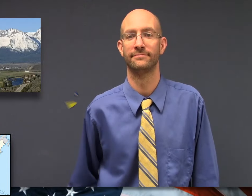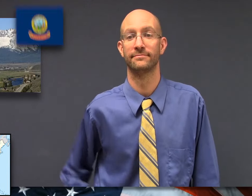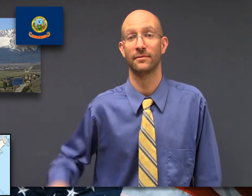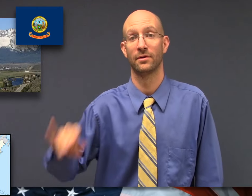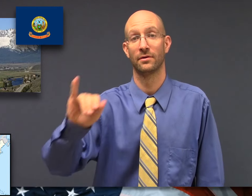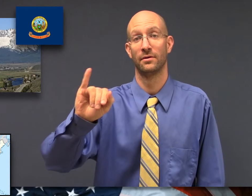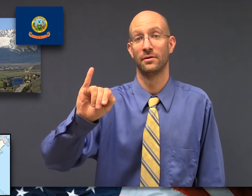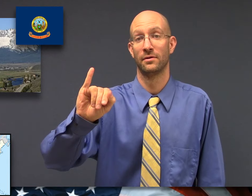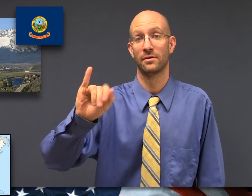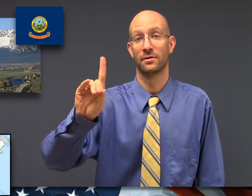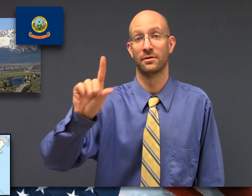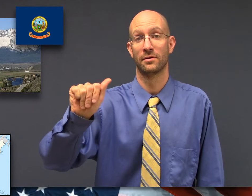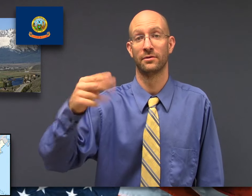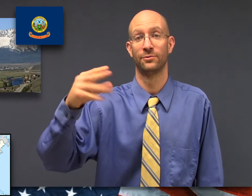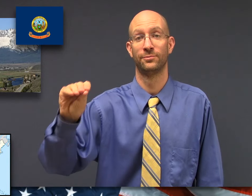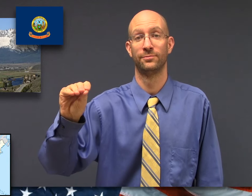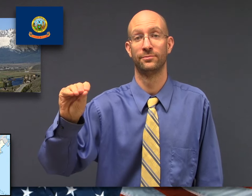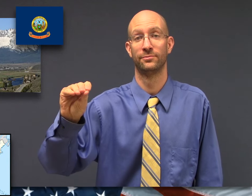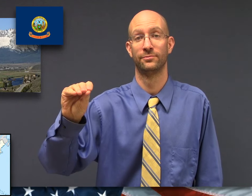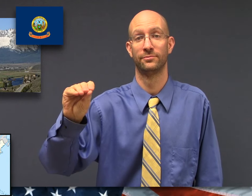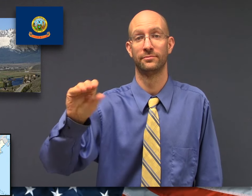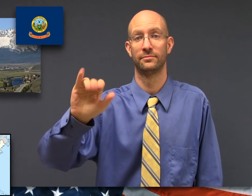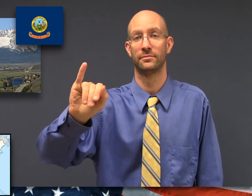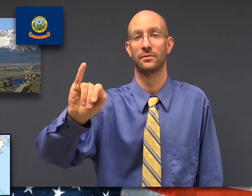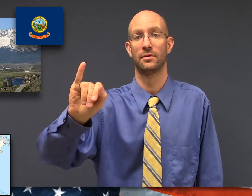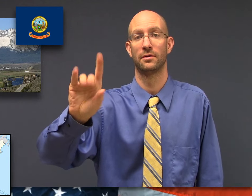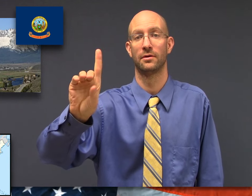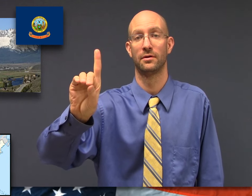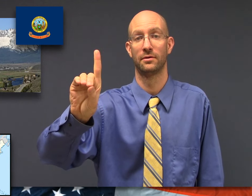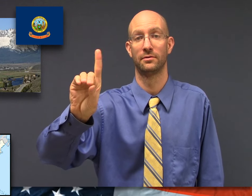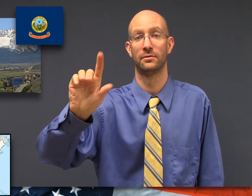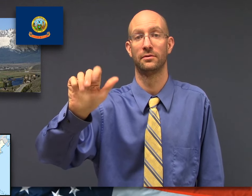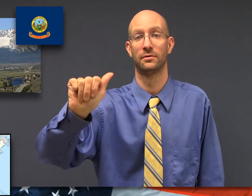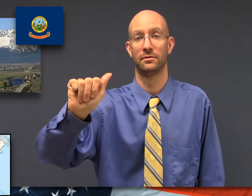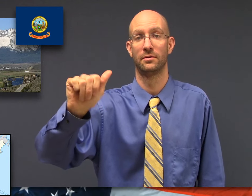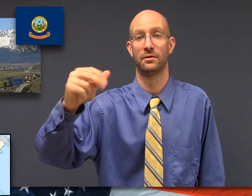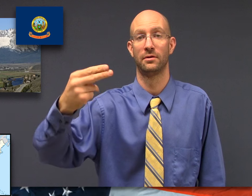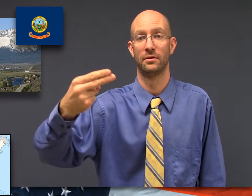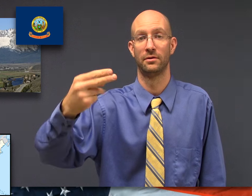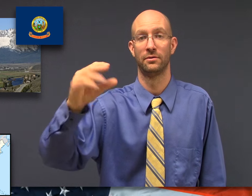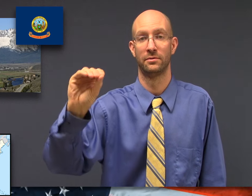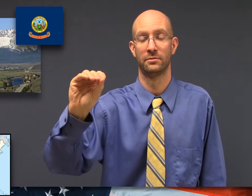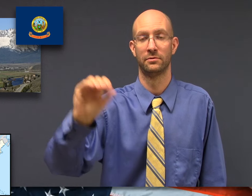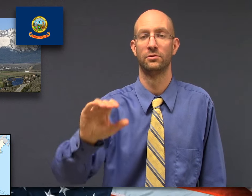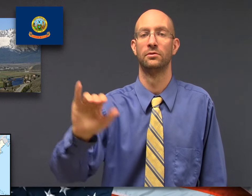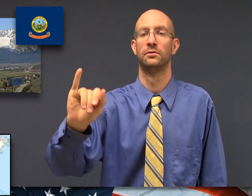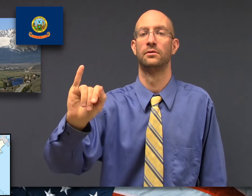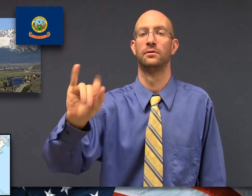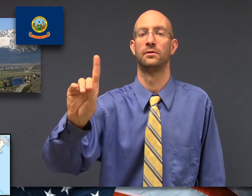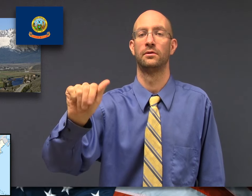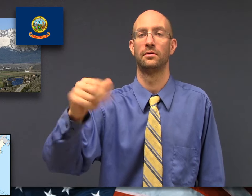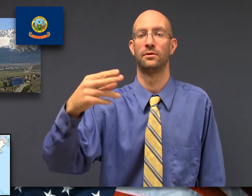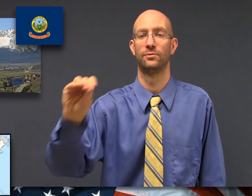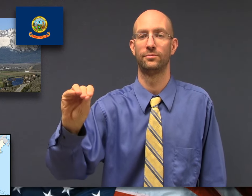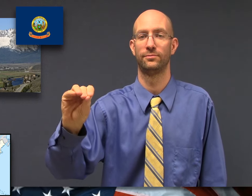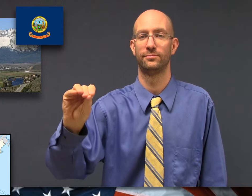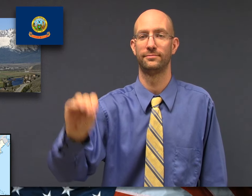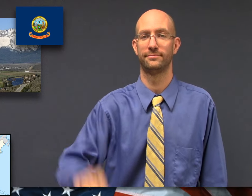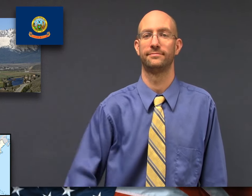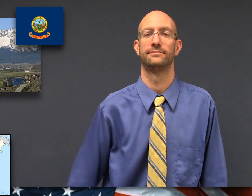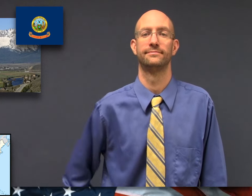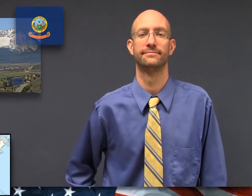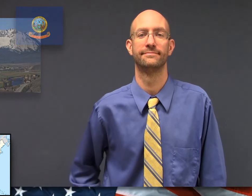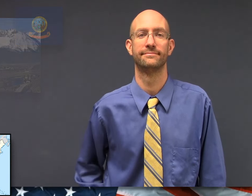fs-IDAHO